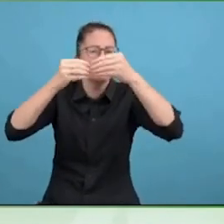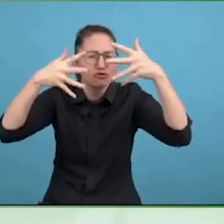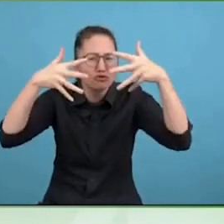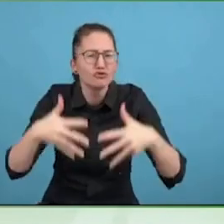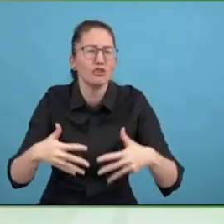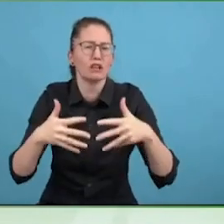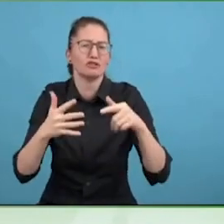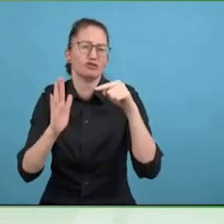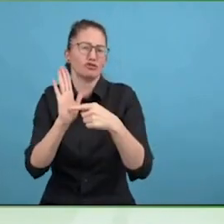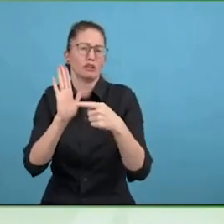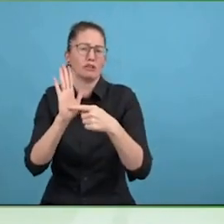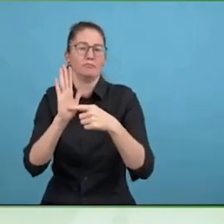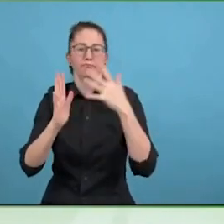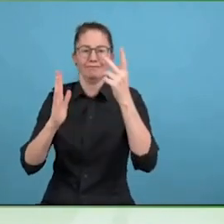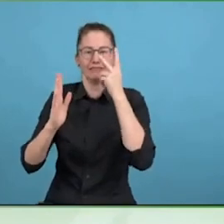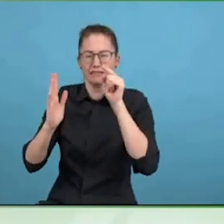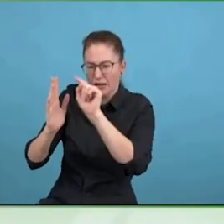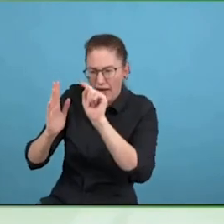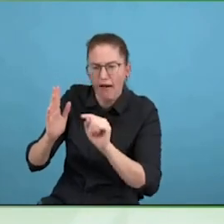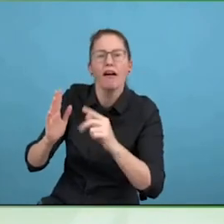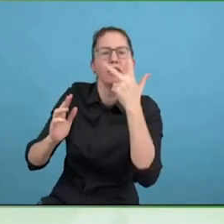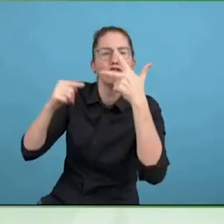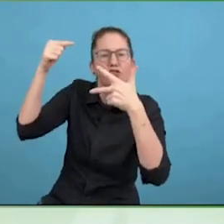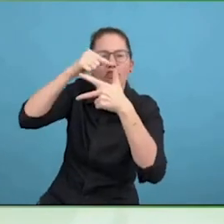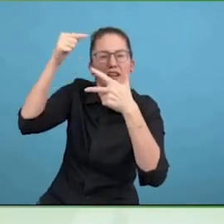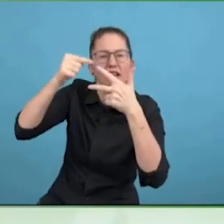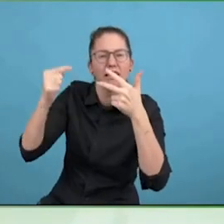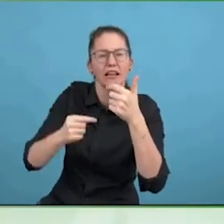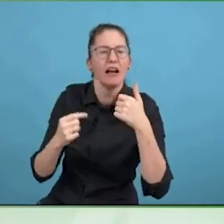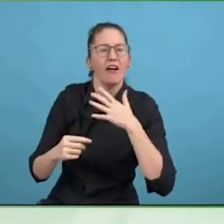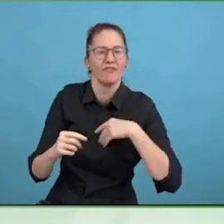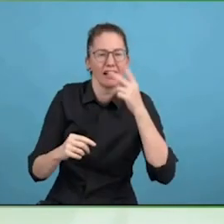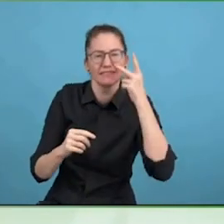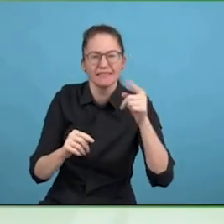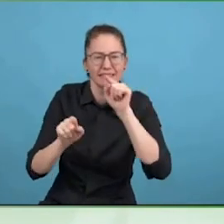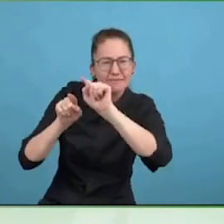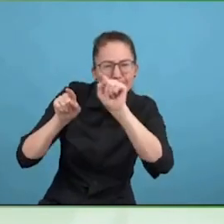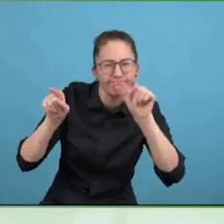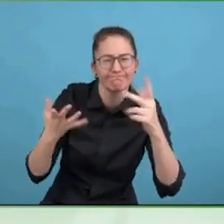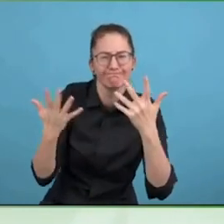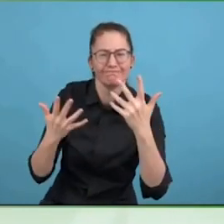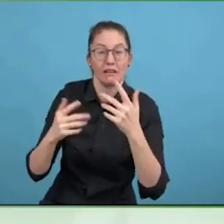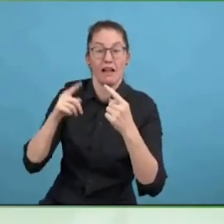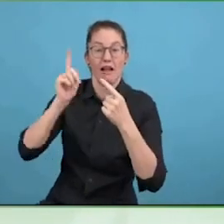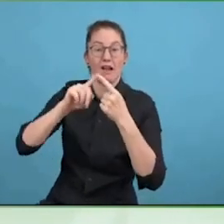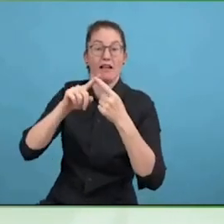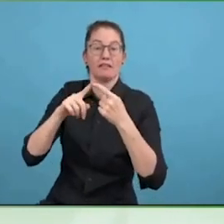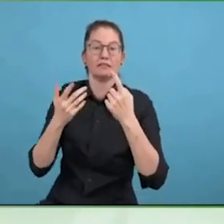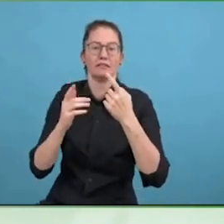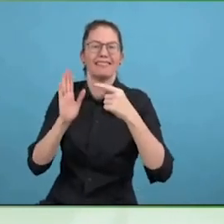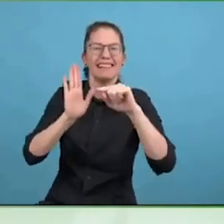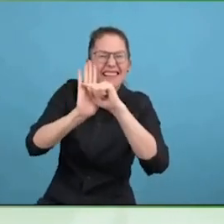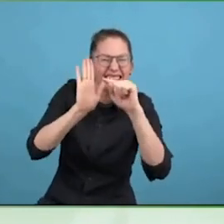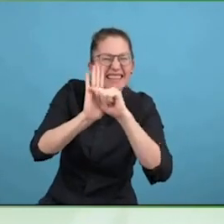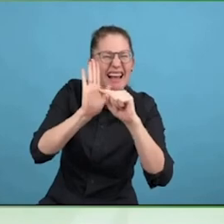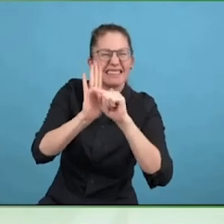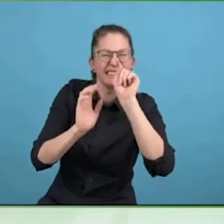account better colour contrast, legibility and want, so it made it more accessible, less energy consuming.